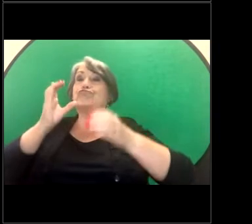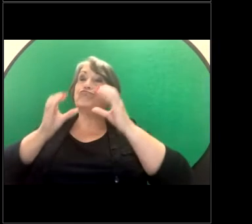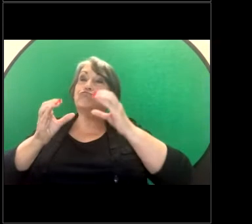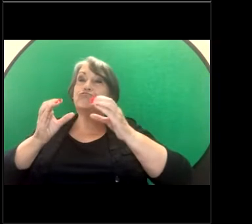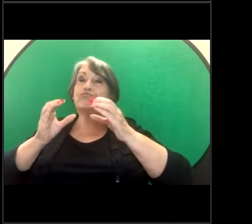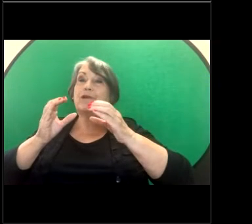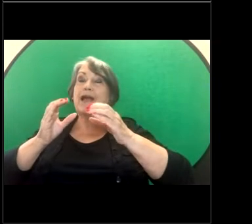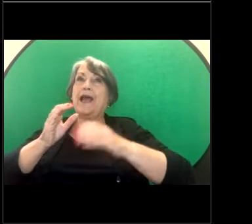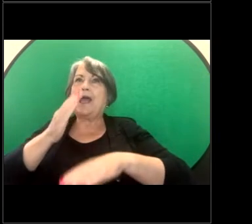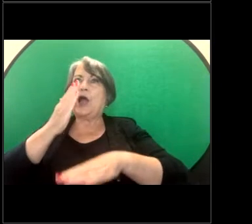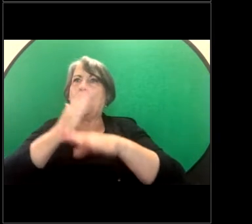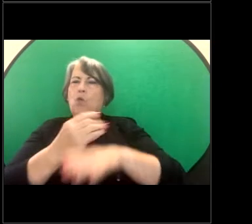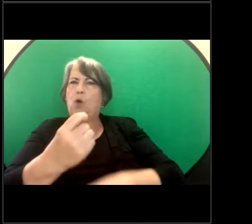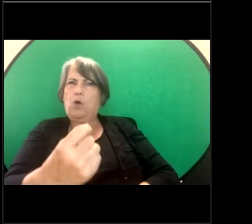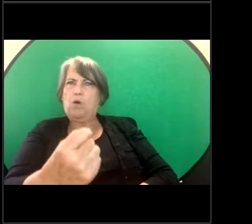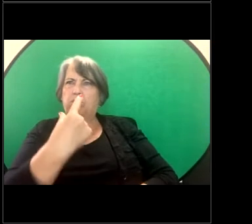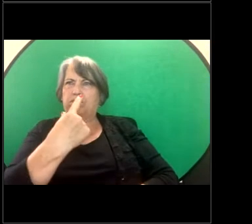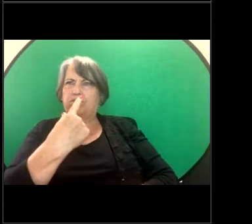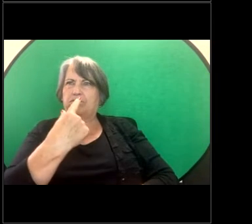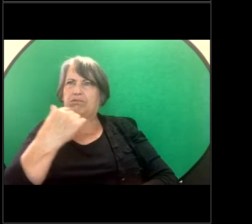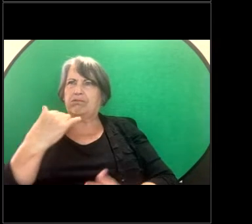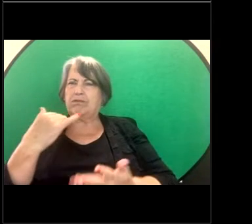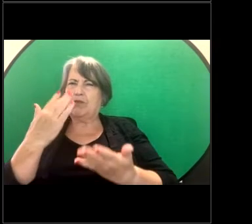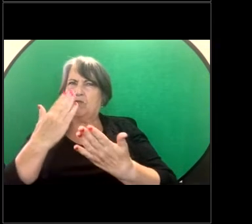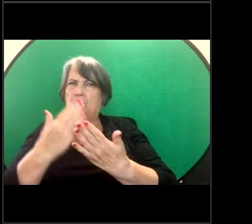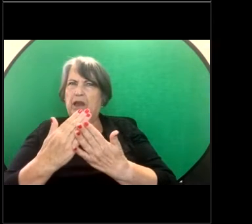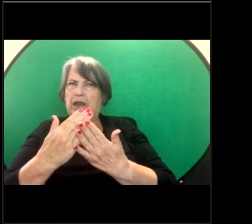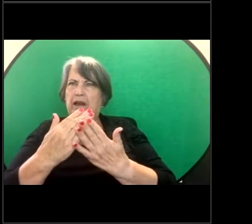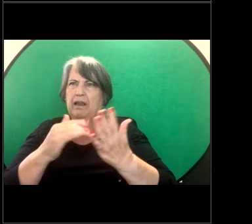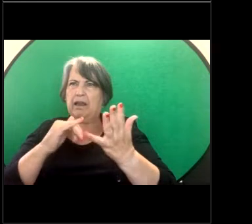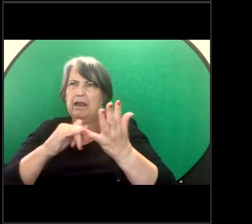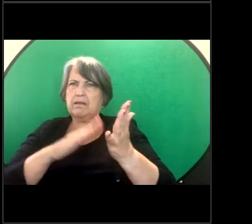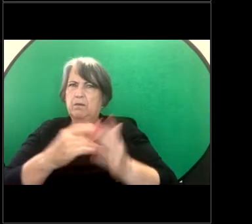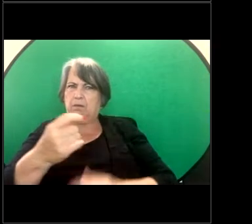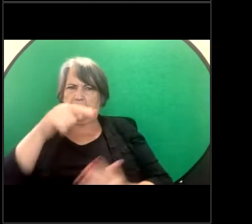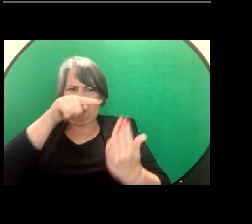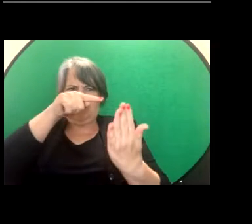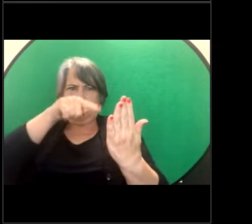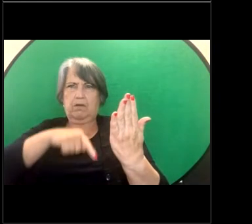her an explicit text message. He laughed at her with his mates as she read the text. Amy was so